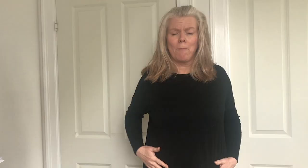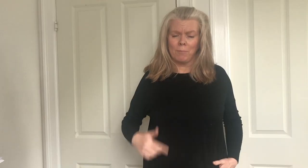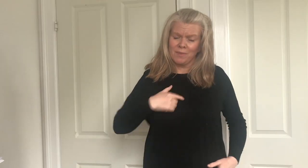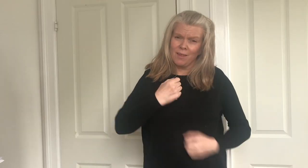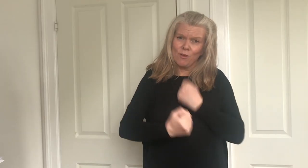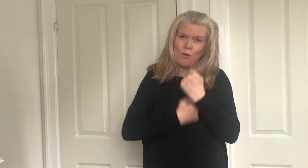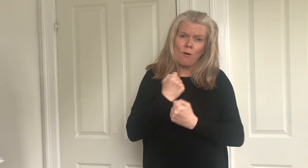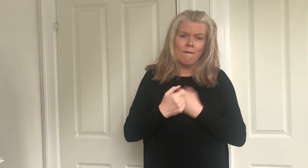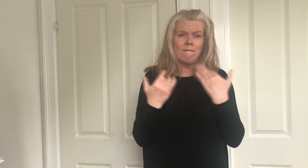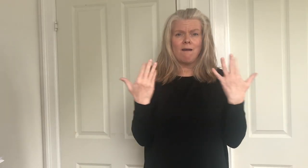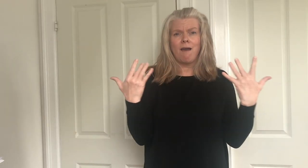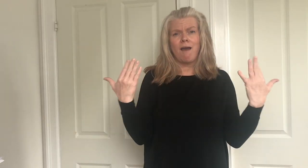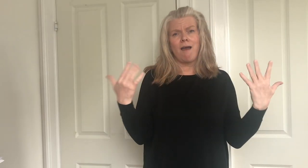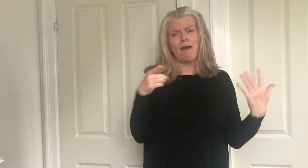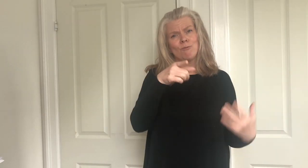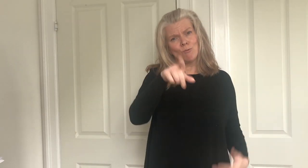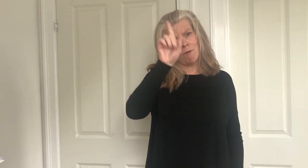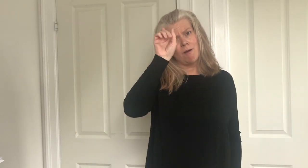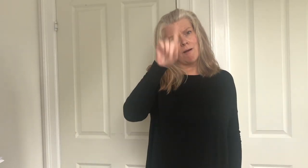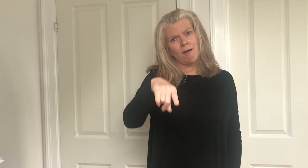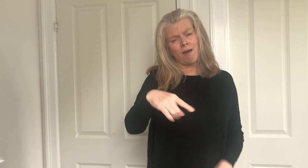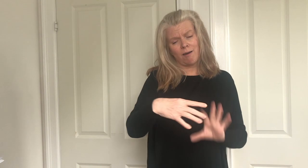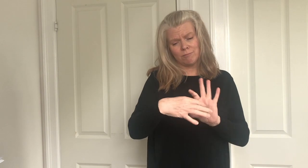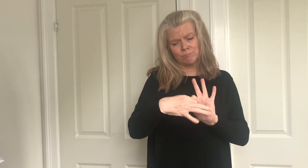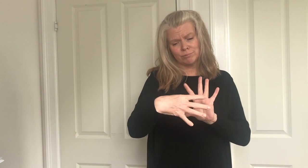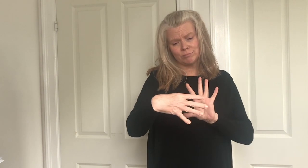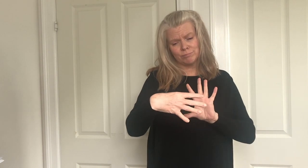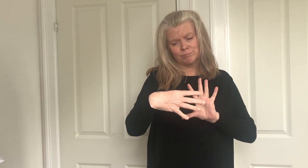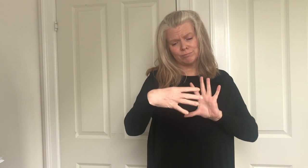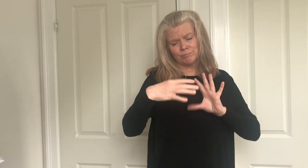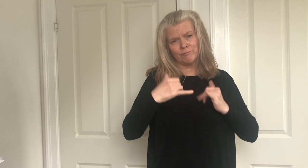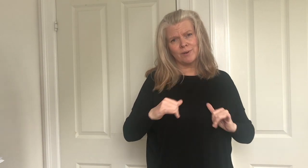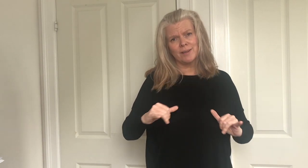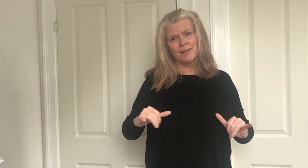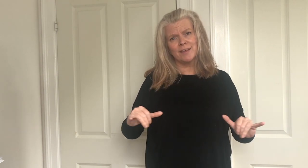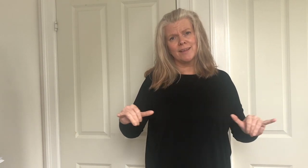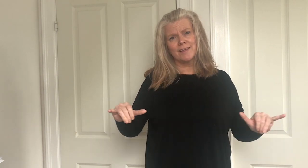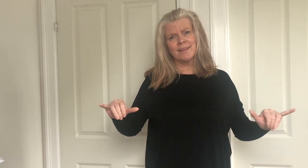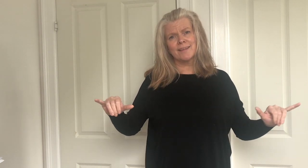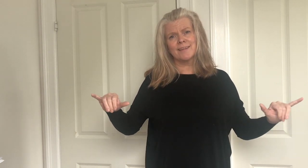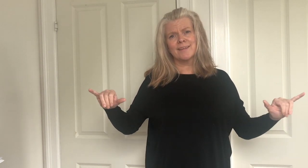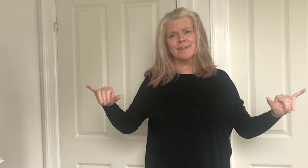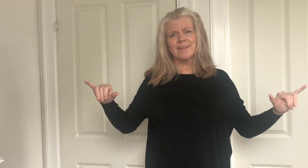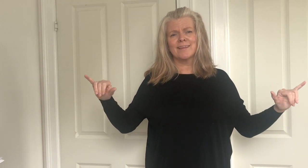What is it that I need to do so you can set me free?